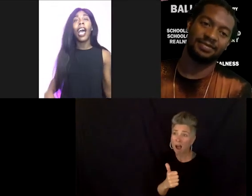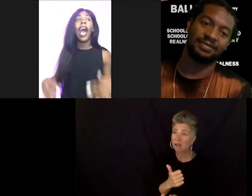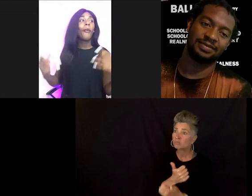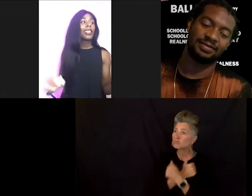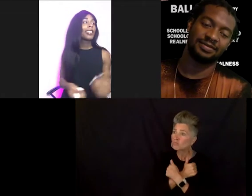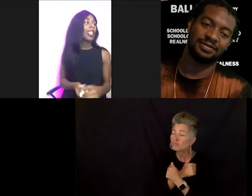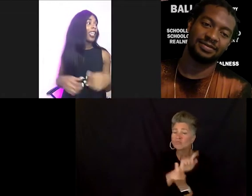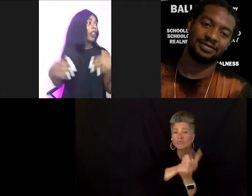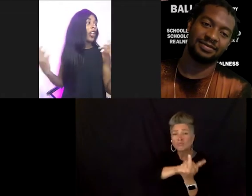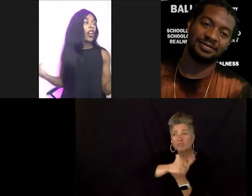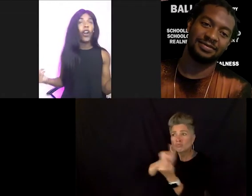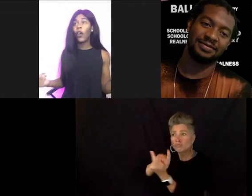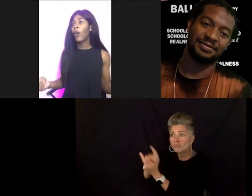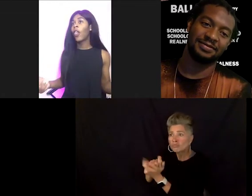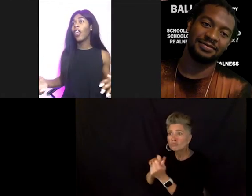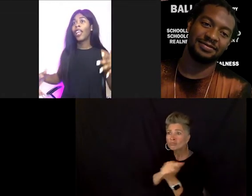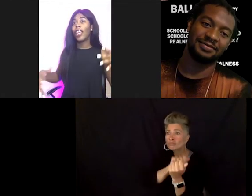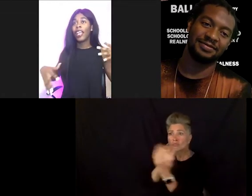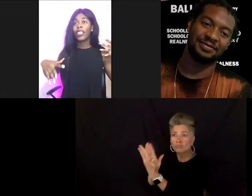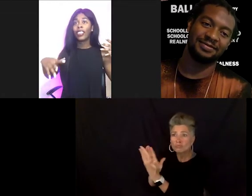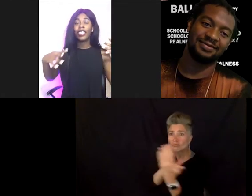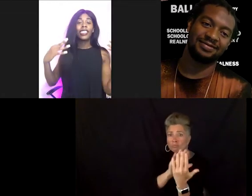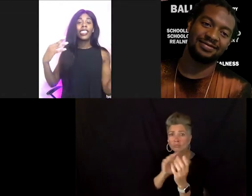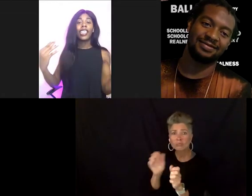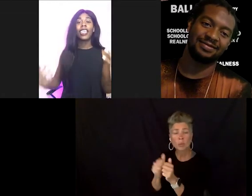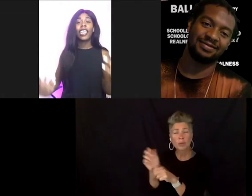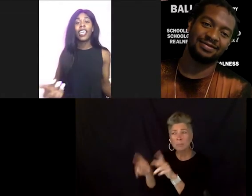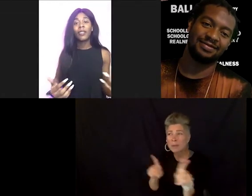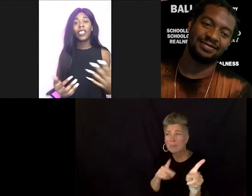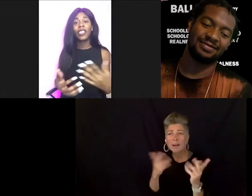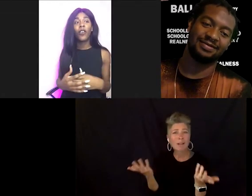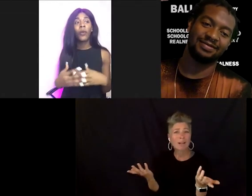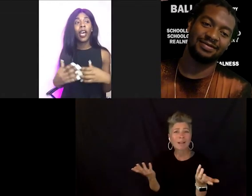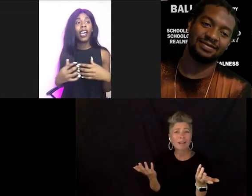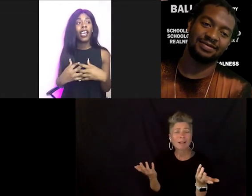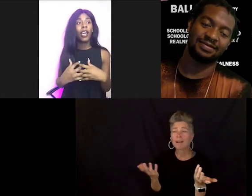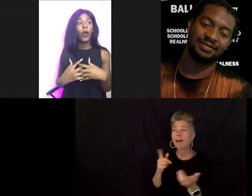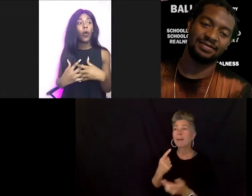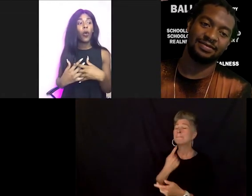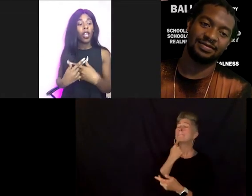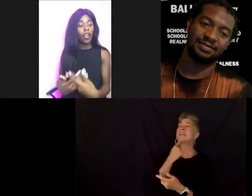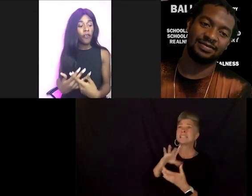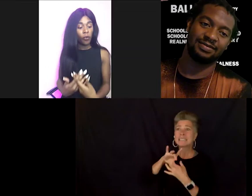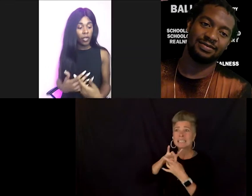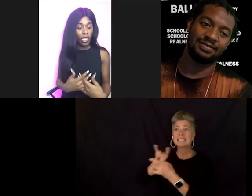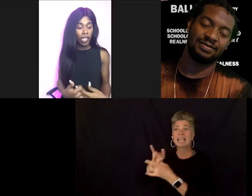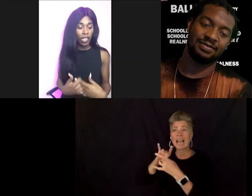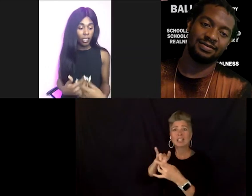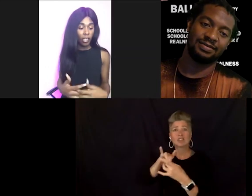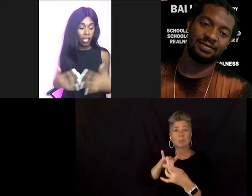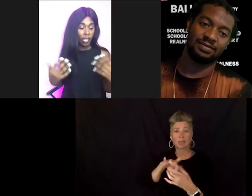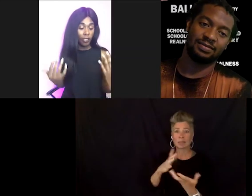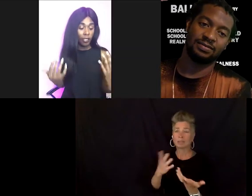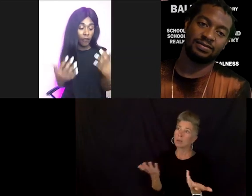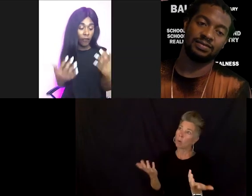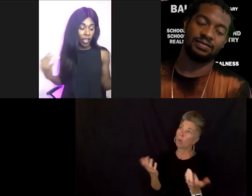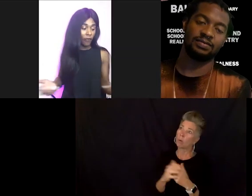I miss like, you know, just engagement. So my, love for me in the fight for liberation